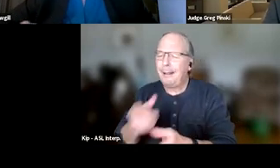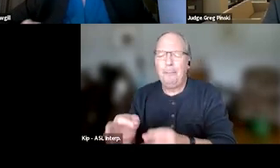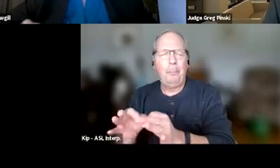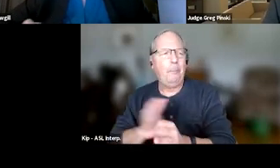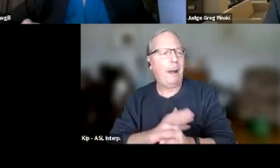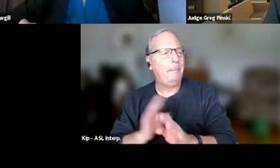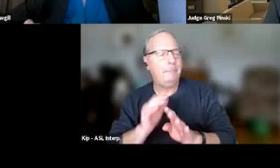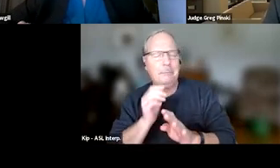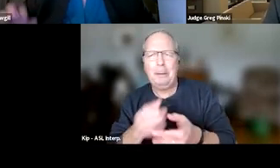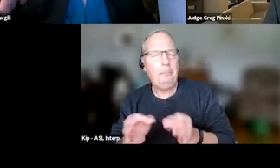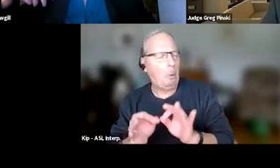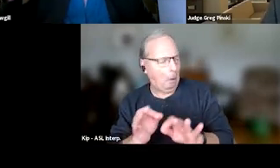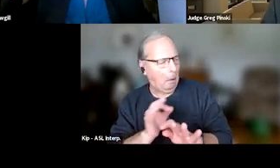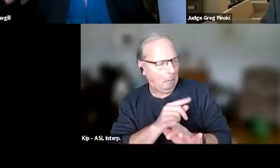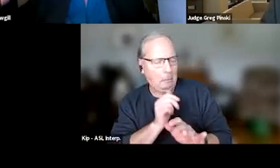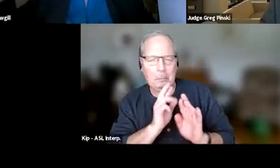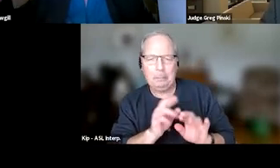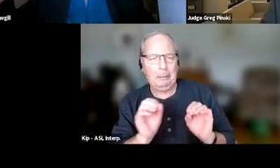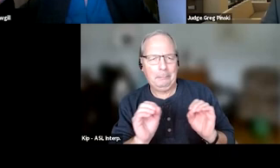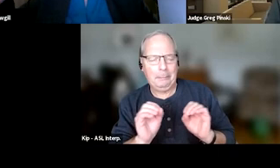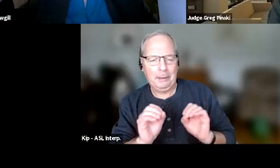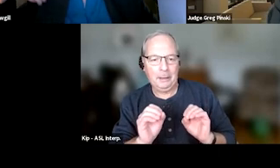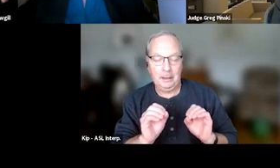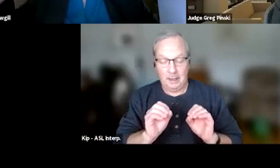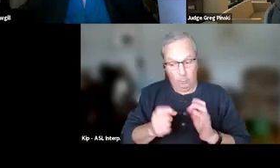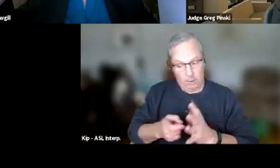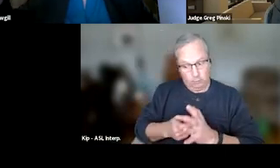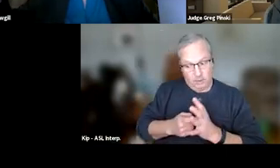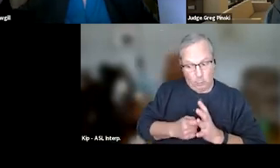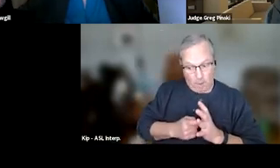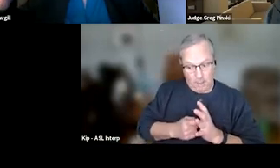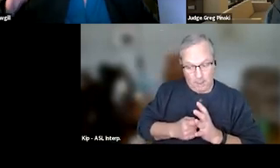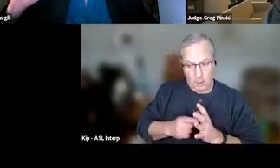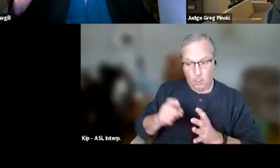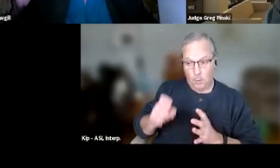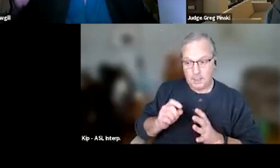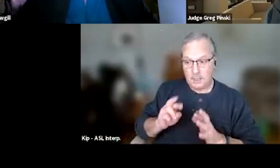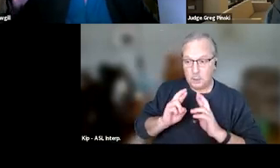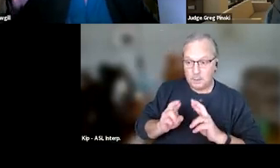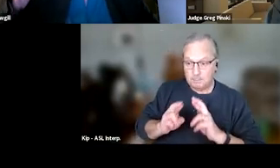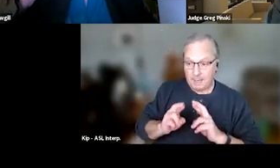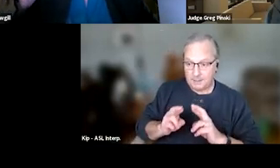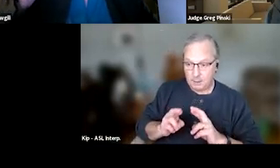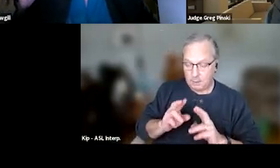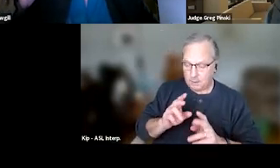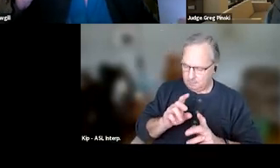That's not something we wanna teach 'em. If we're requiring it, it needs to be something that we respond to. So there needs to be certainty on the participant's part